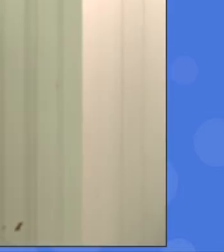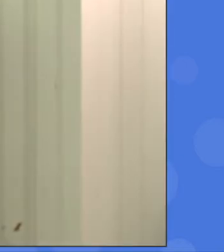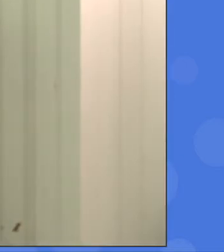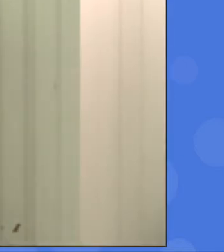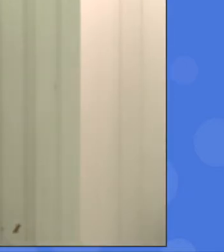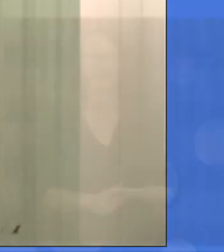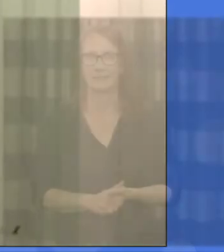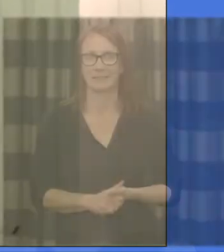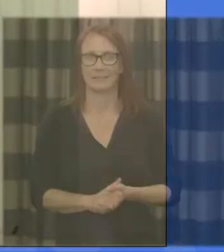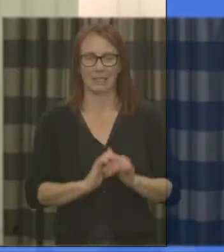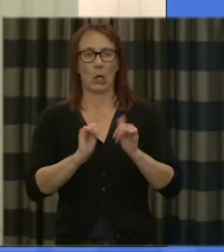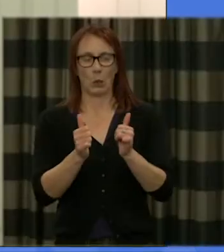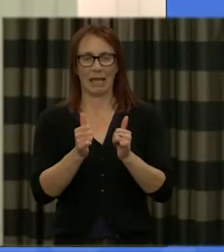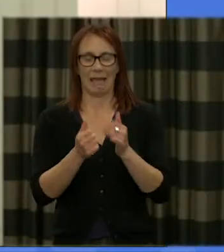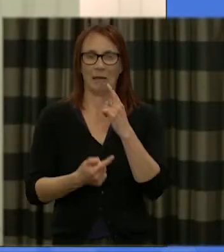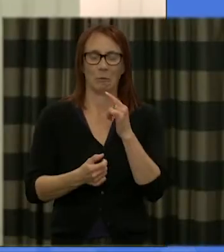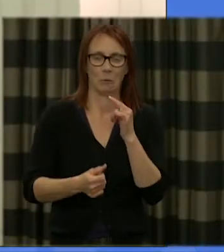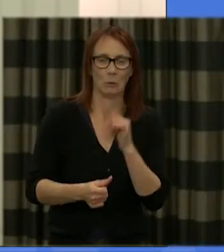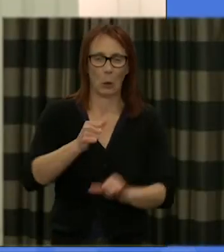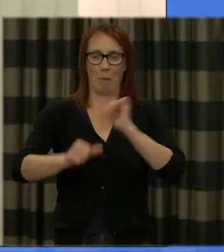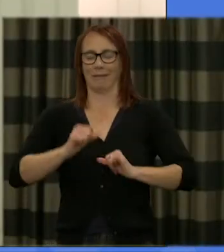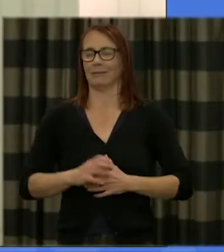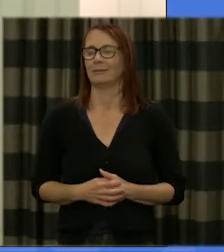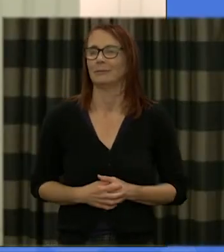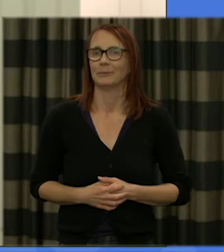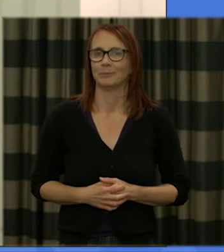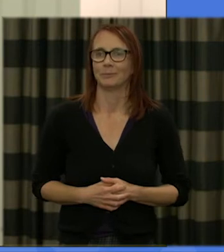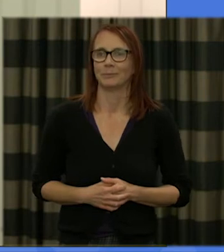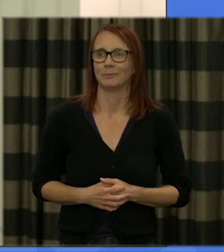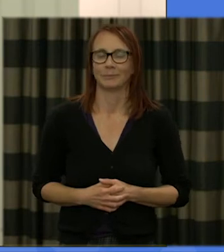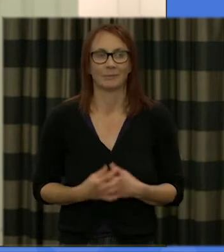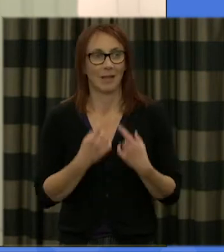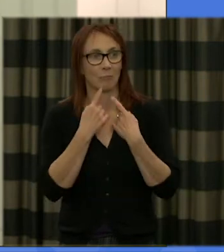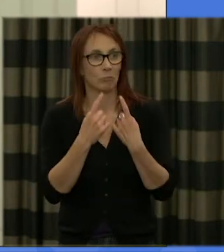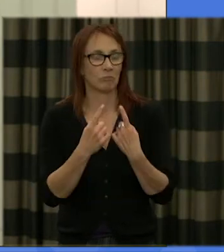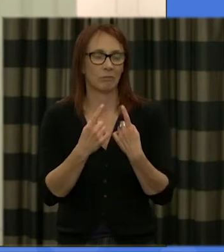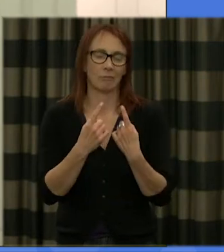OK. I'll start again and yes I'd like to offer you a very very warm welcome to